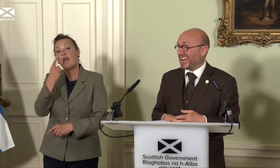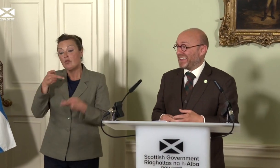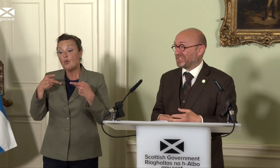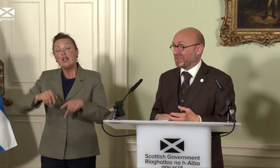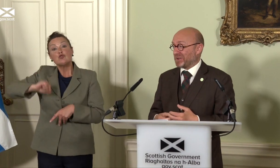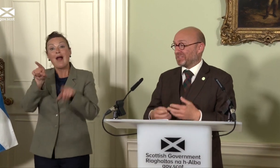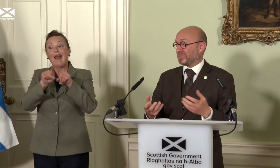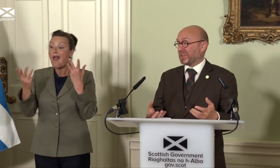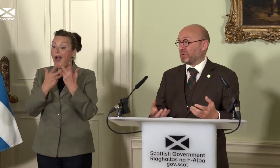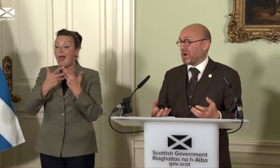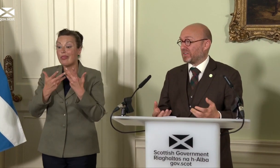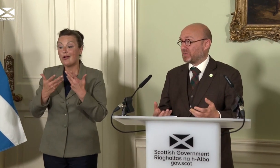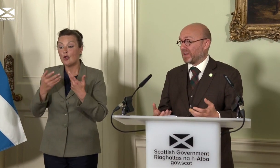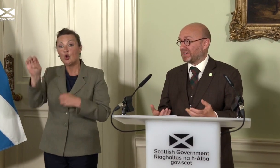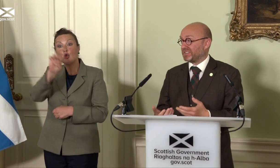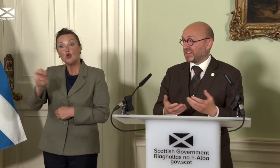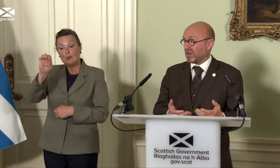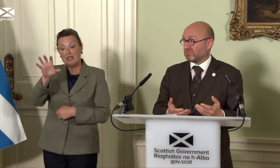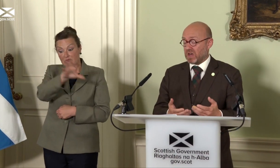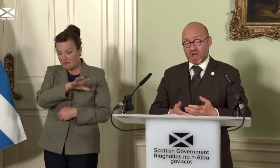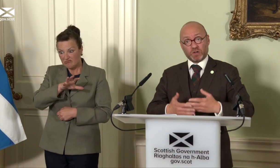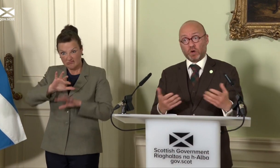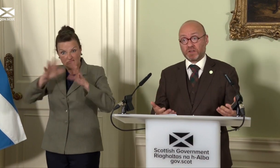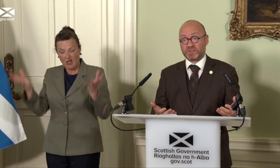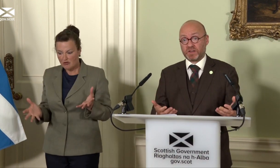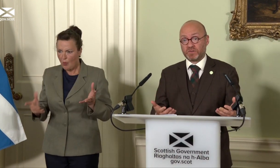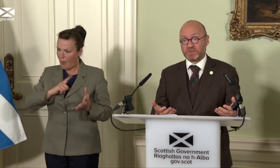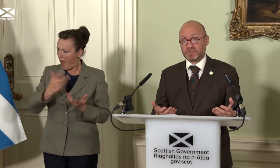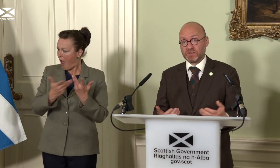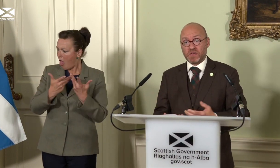is that you have political parties willing to sit down and acknowledge their differences,